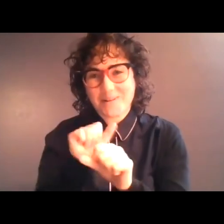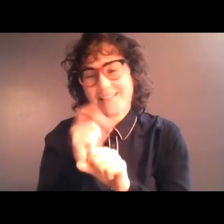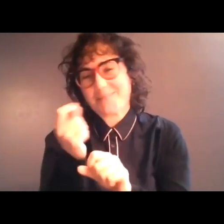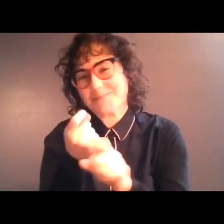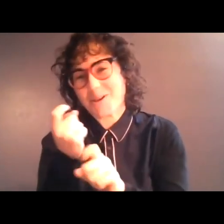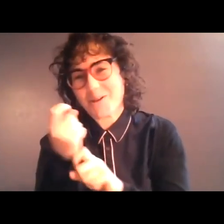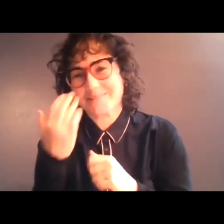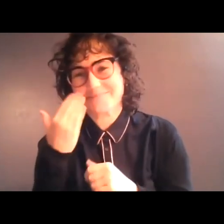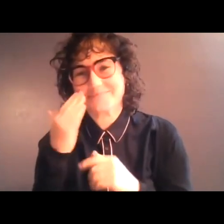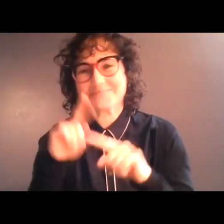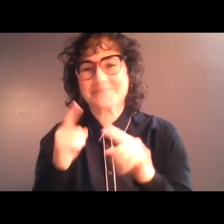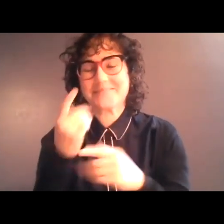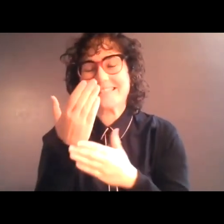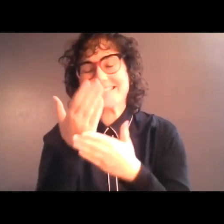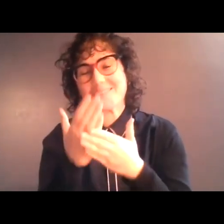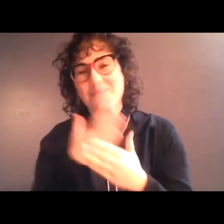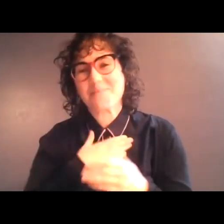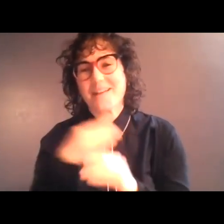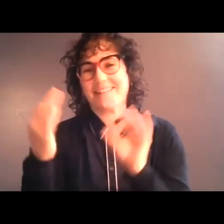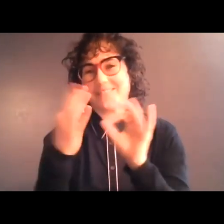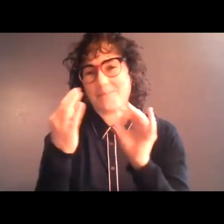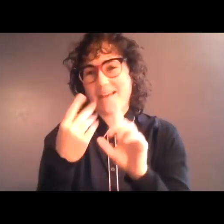on some fieldwork that I -- uh, some feedback that I got at the Yale performance: when a